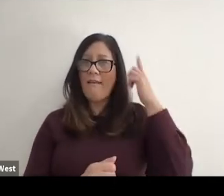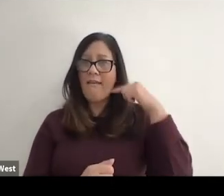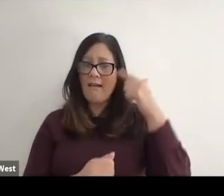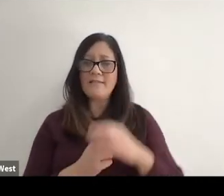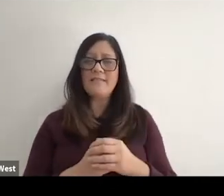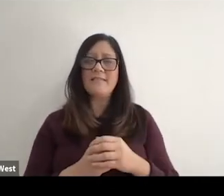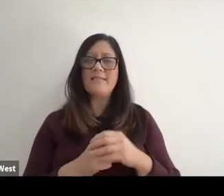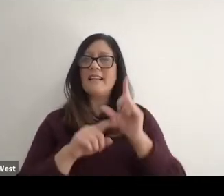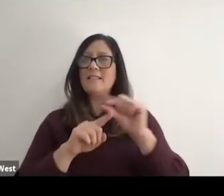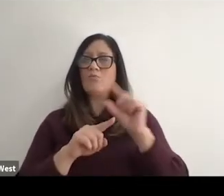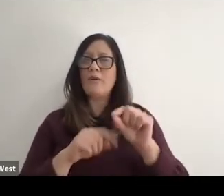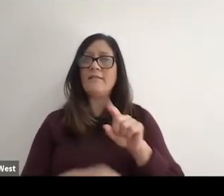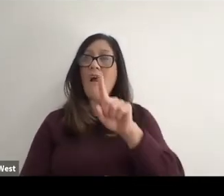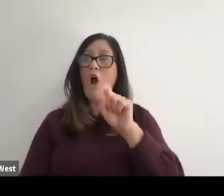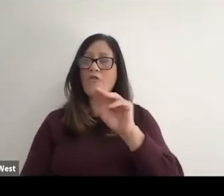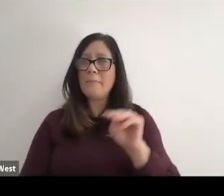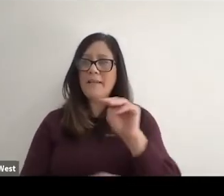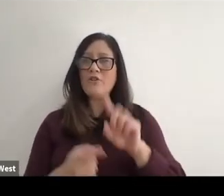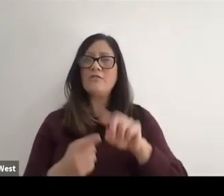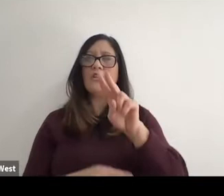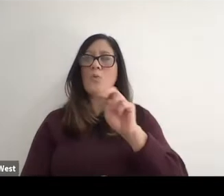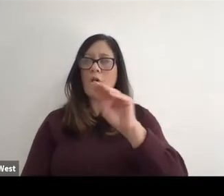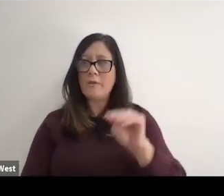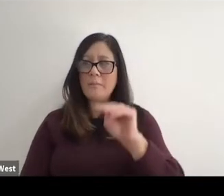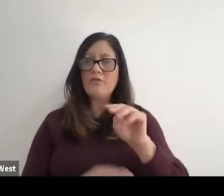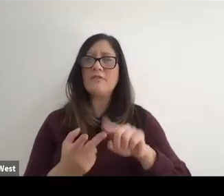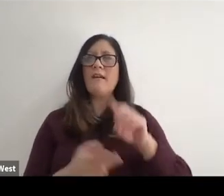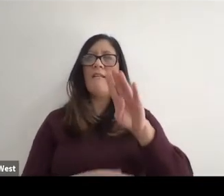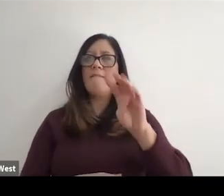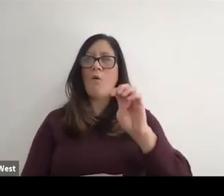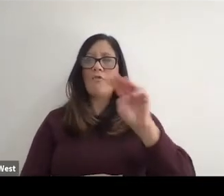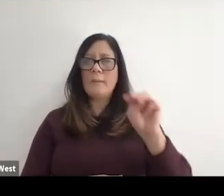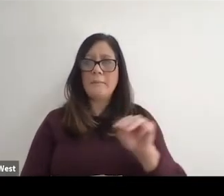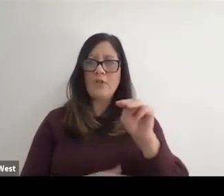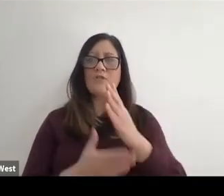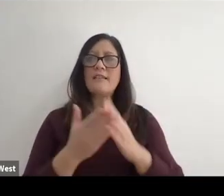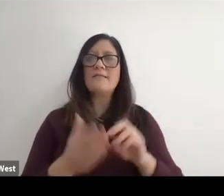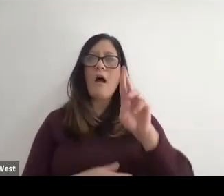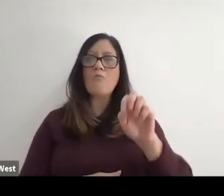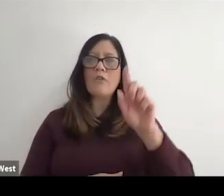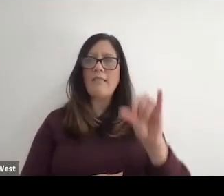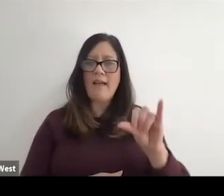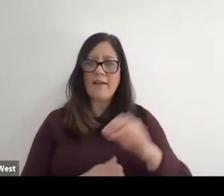sprinter, so I did the 100 meters. 200 meters, 400 meters and some of our relays as well. Were